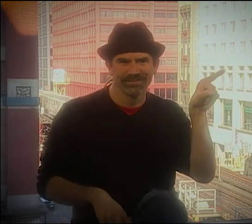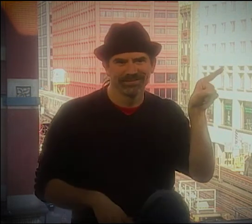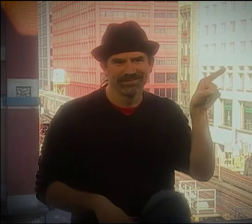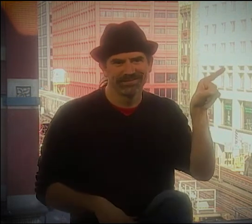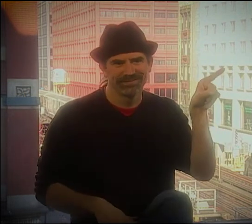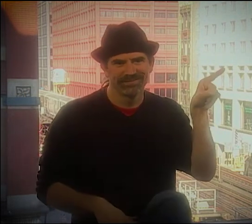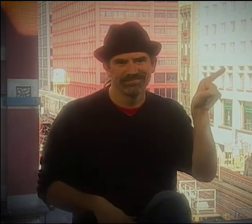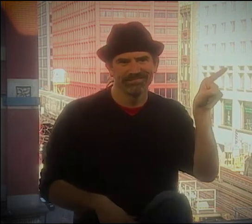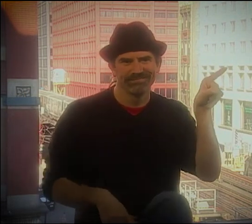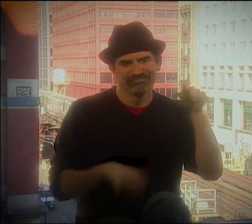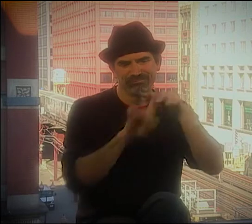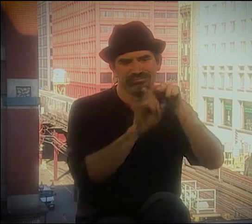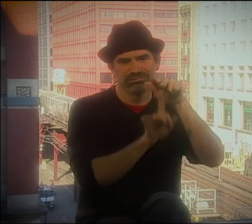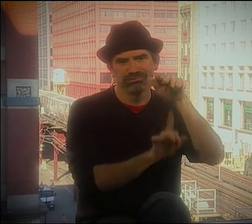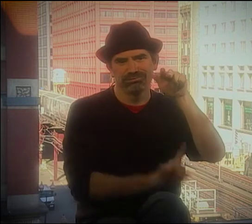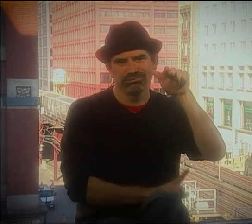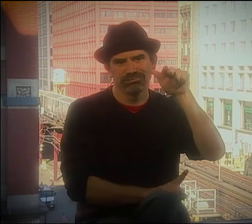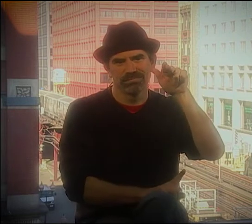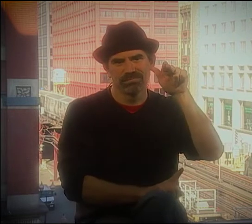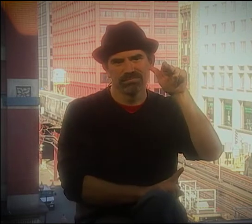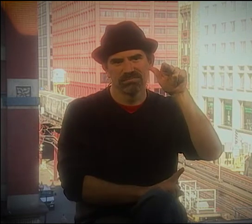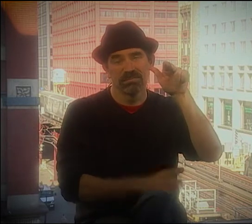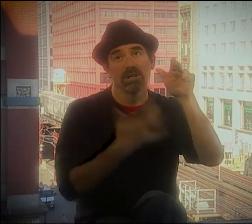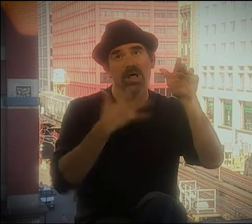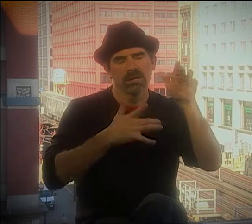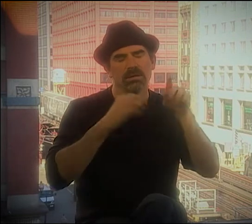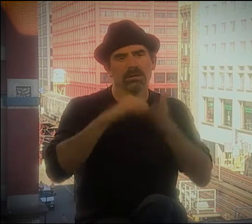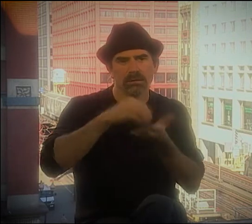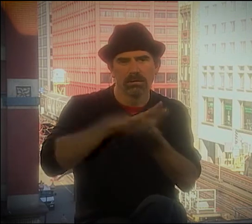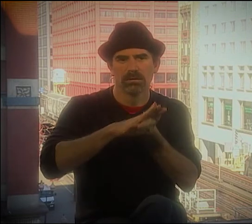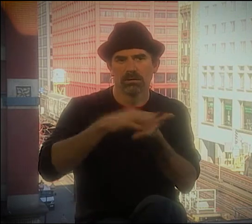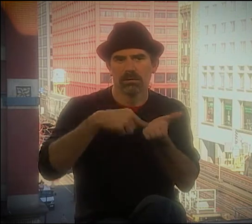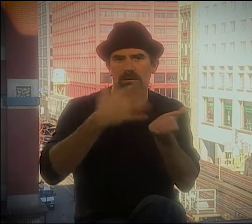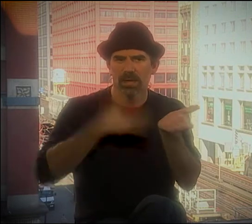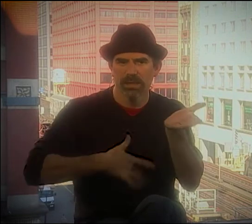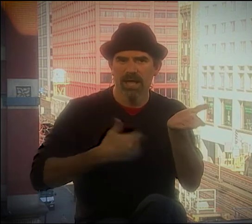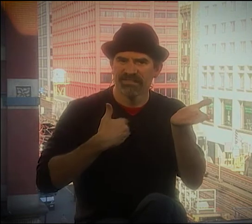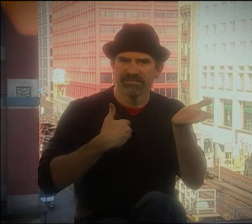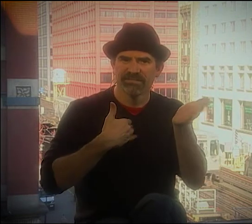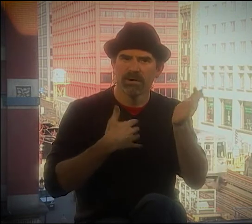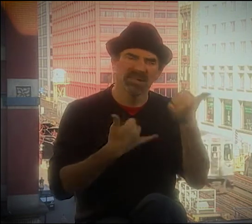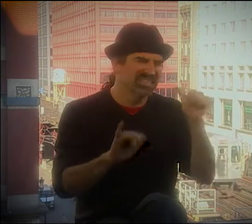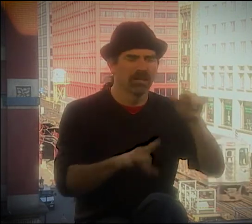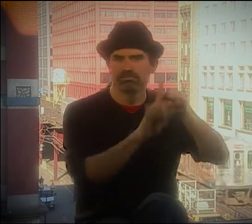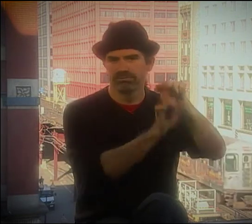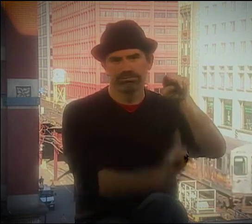YOU KNOW, IT'S THE FORGOTTEN CONFERENCE.